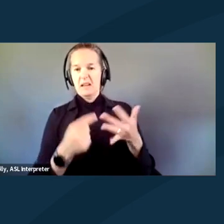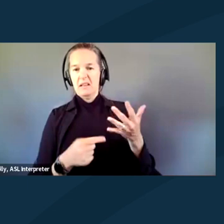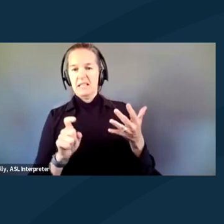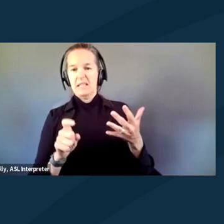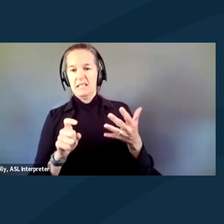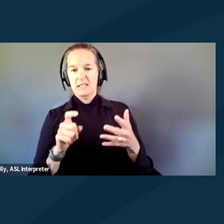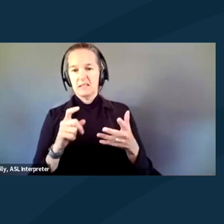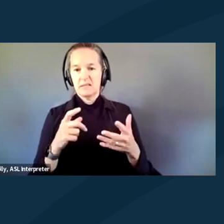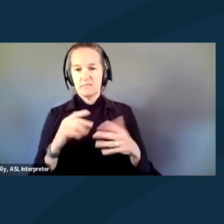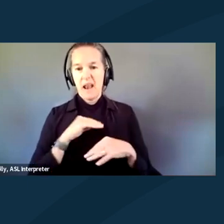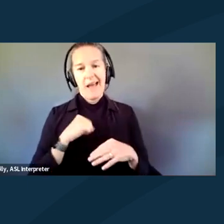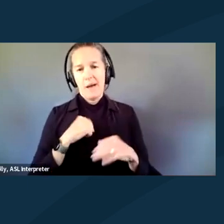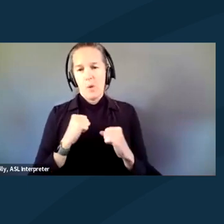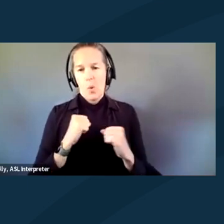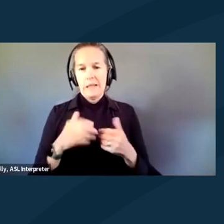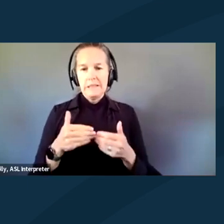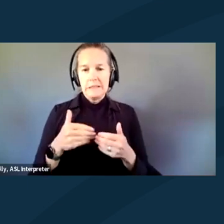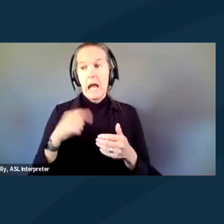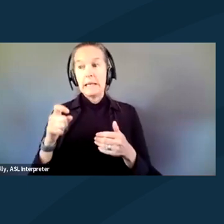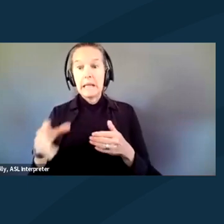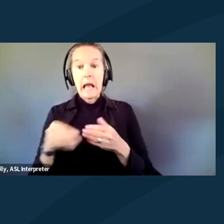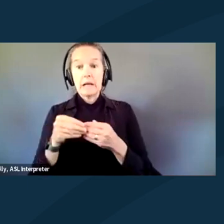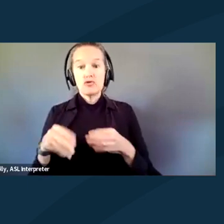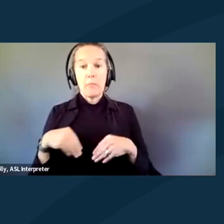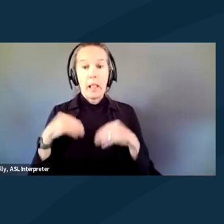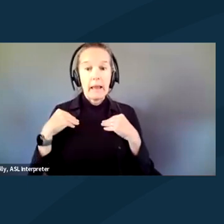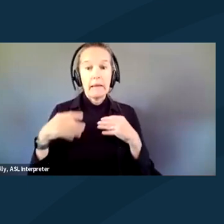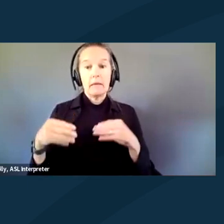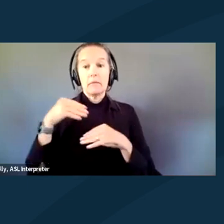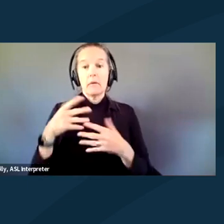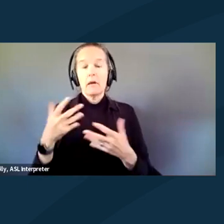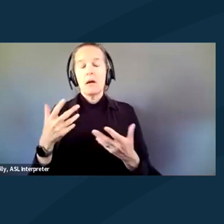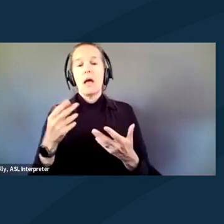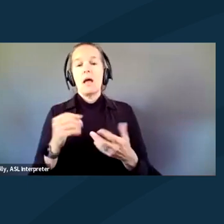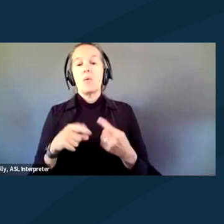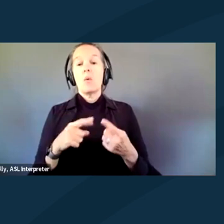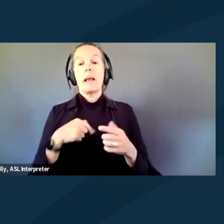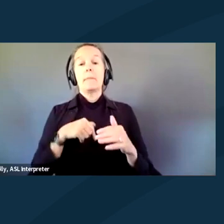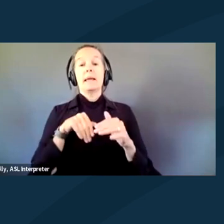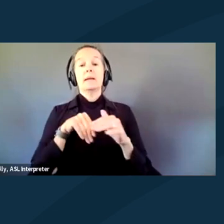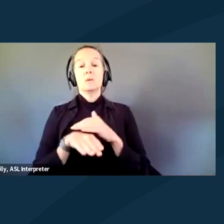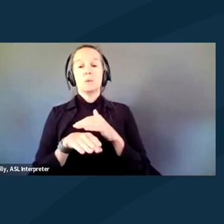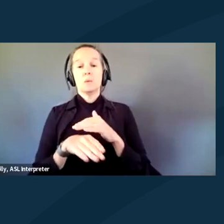I needed another blanket and get stuff like that. And then when I got into the solitary cell,